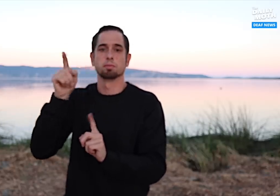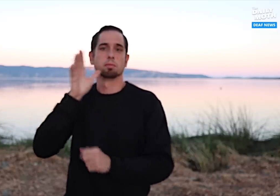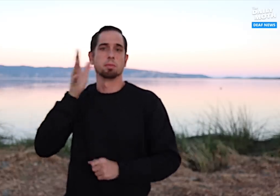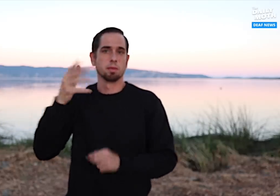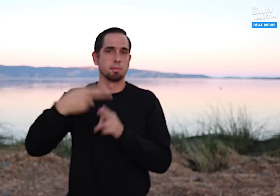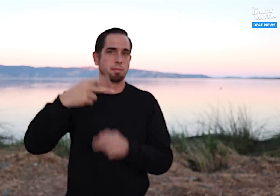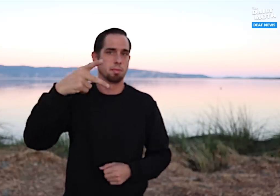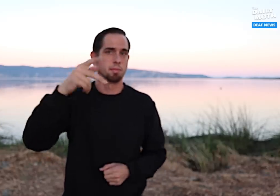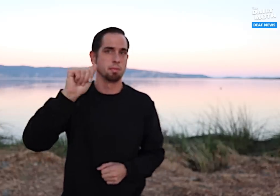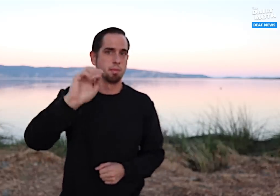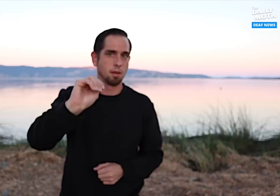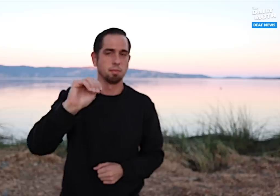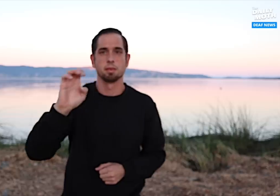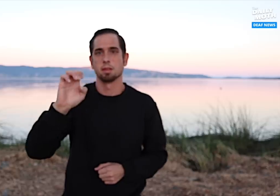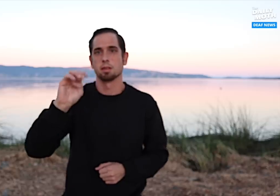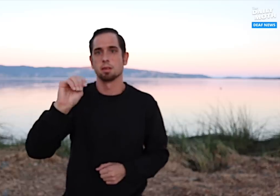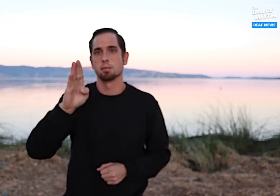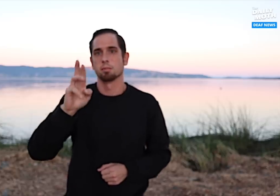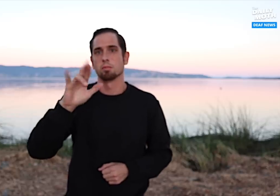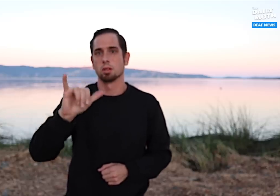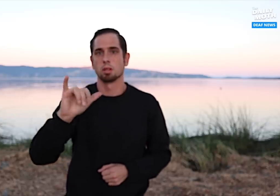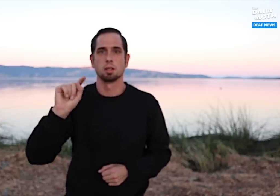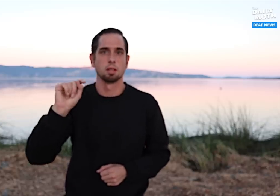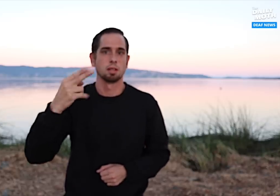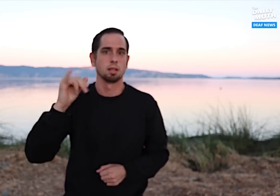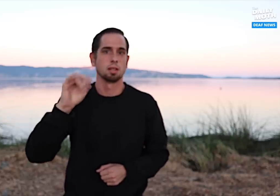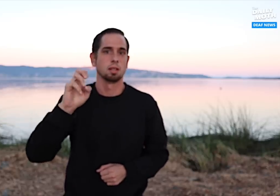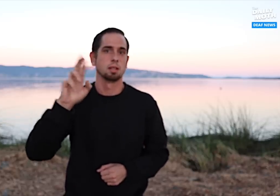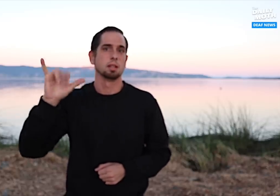Pam Embry Thierry, said